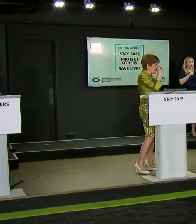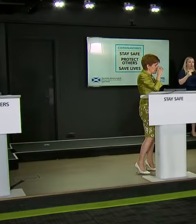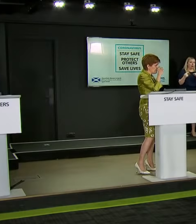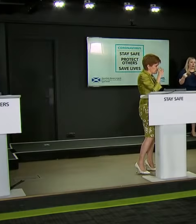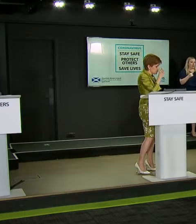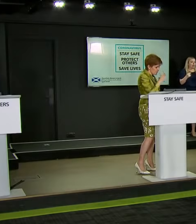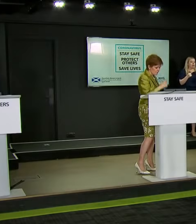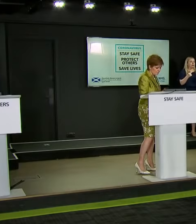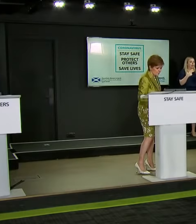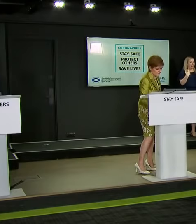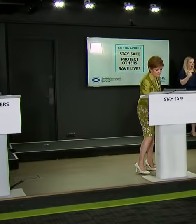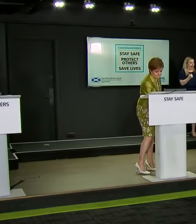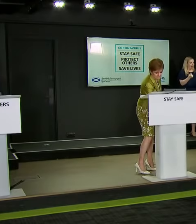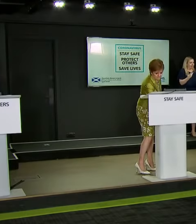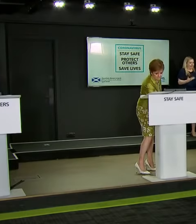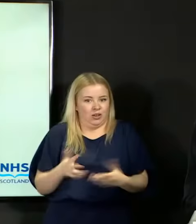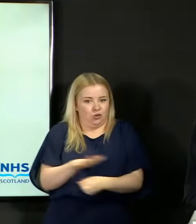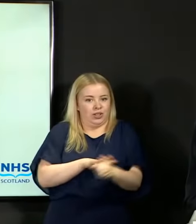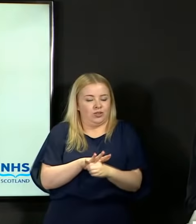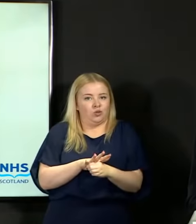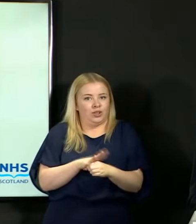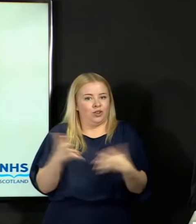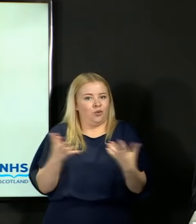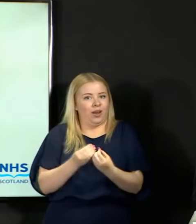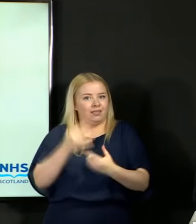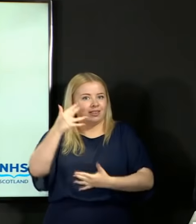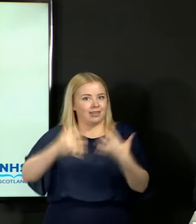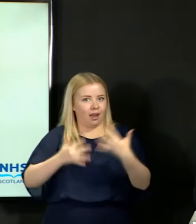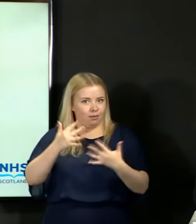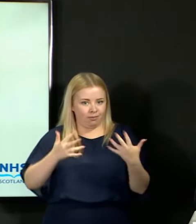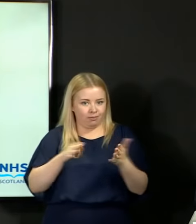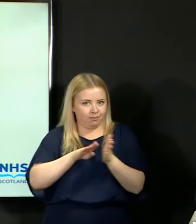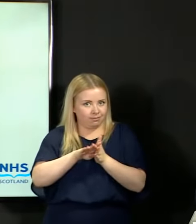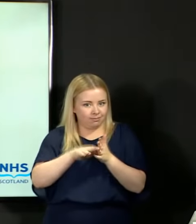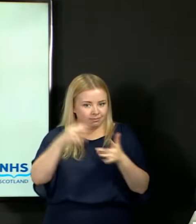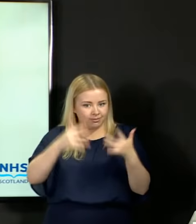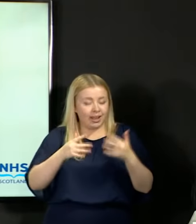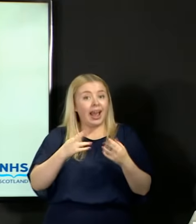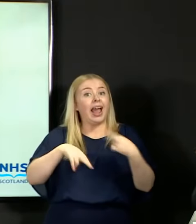analysis of these exam results, and that is that if the pass rate is too high then people